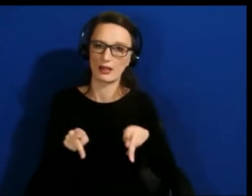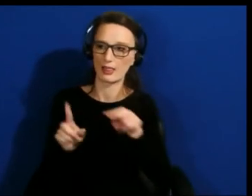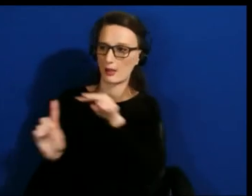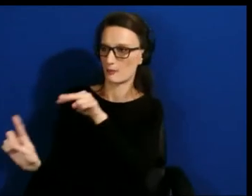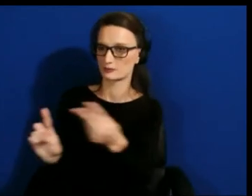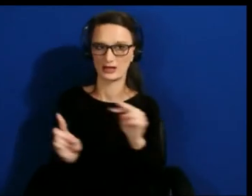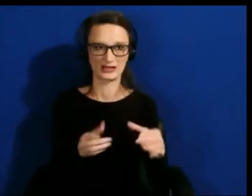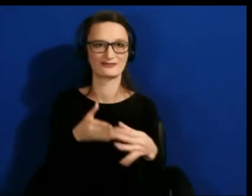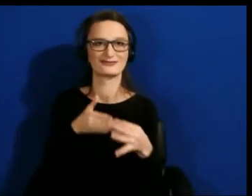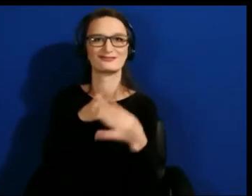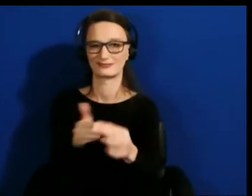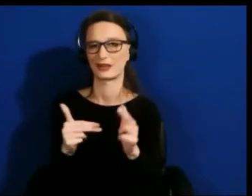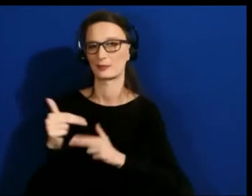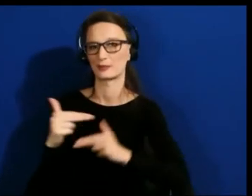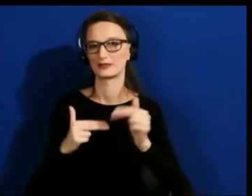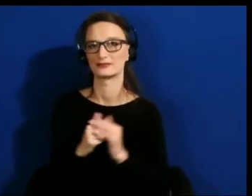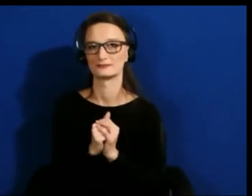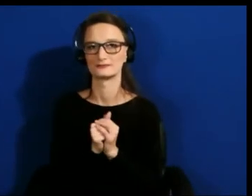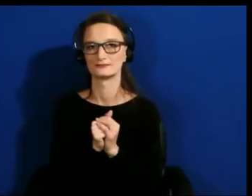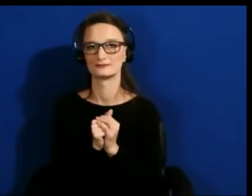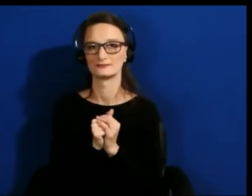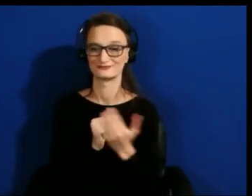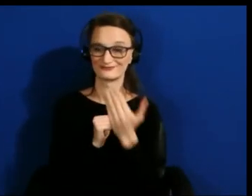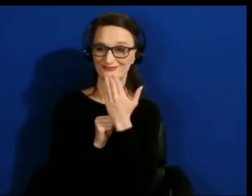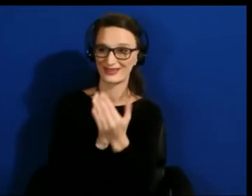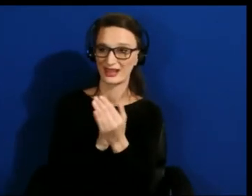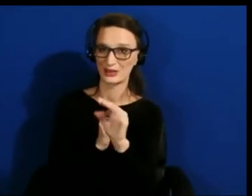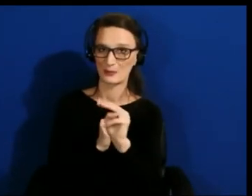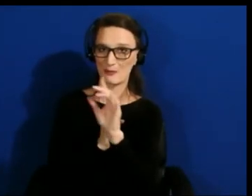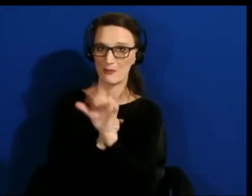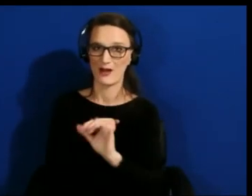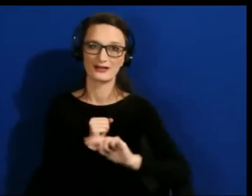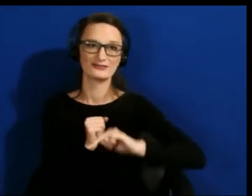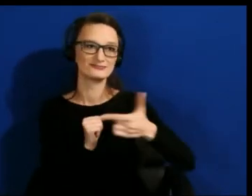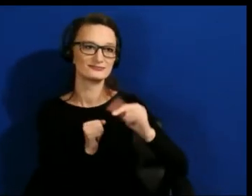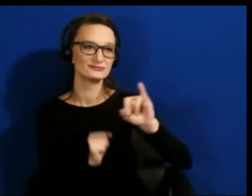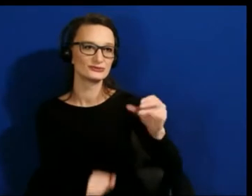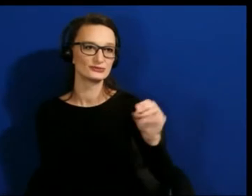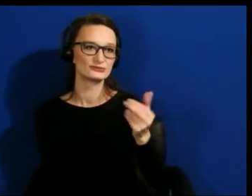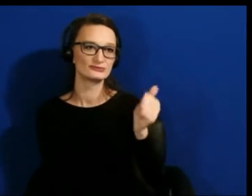Thank you, Molly. Johan, over to you. Okay.